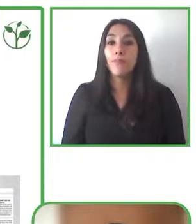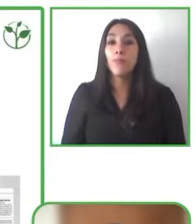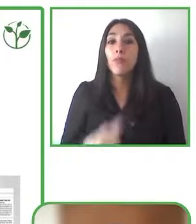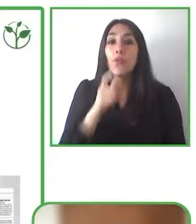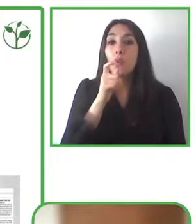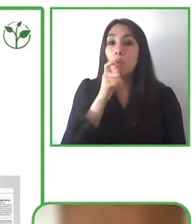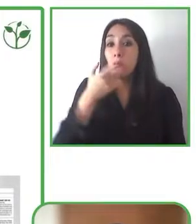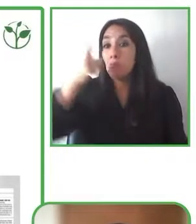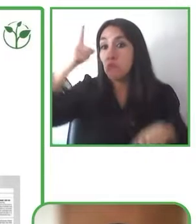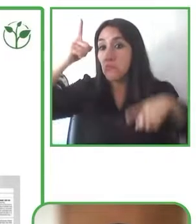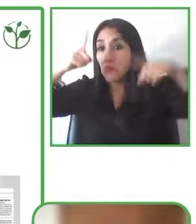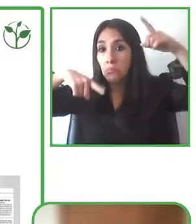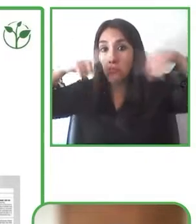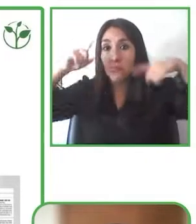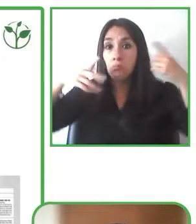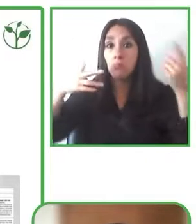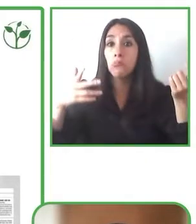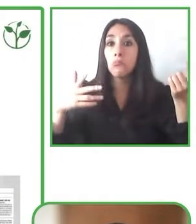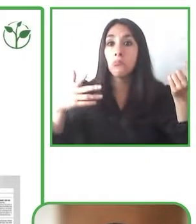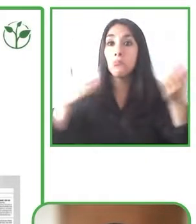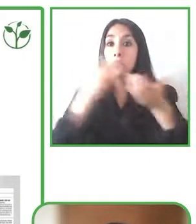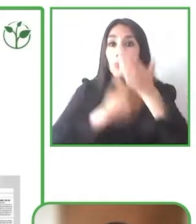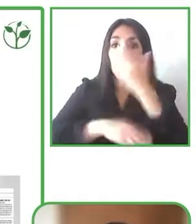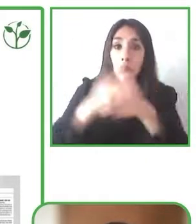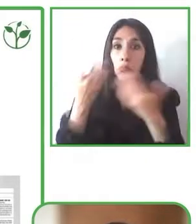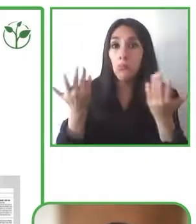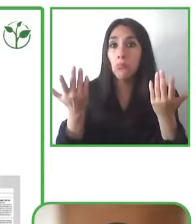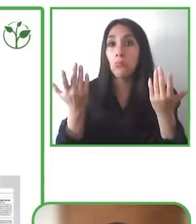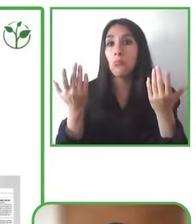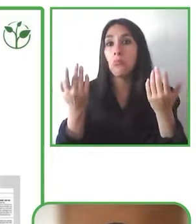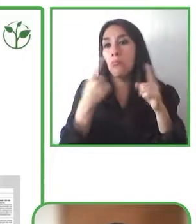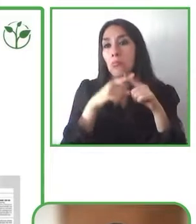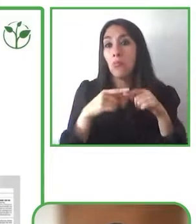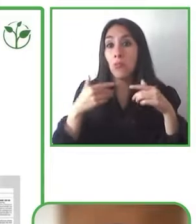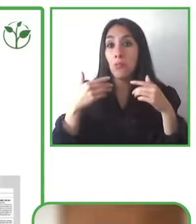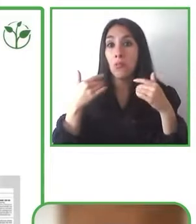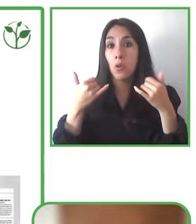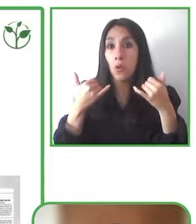who has any kind of disability that might be physical or